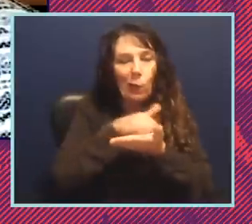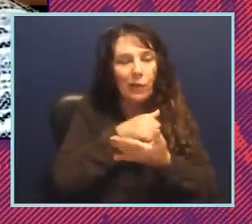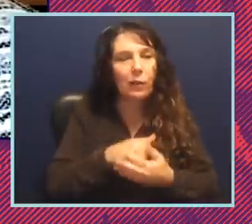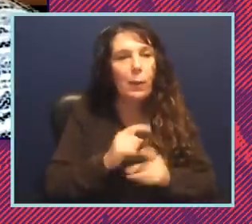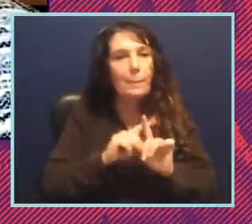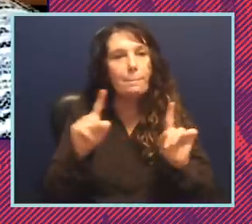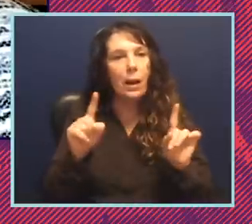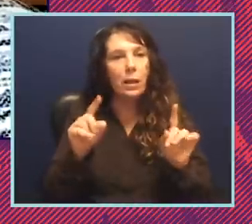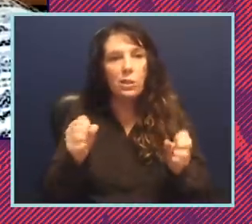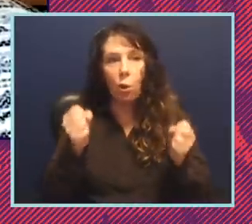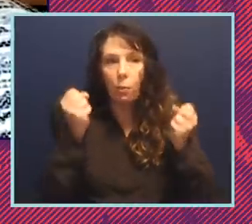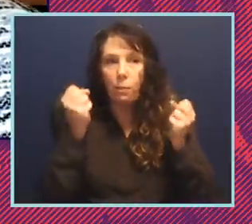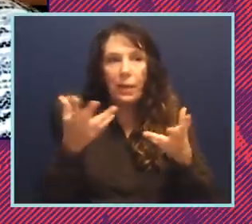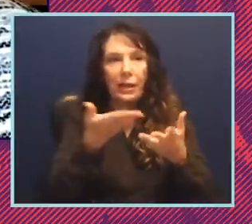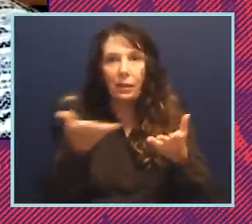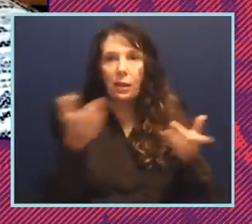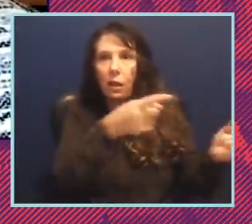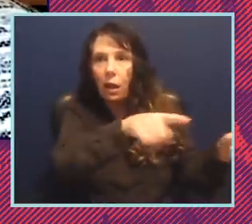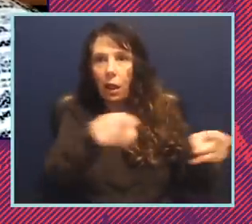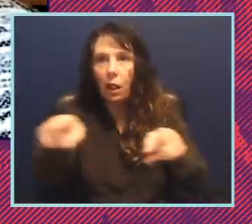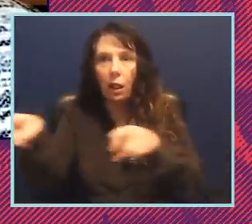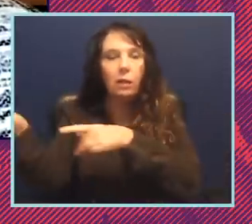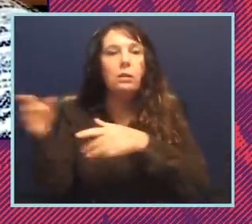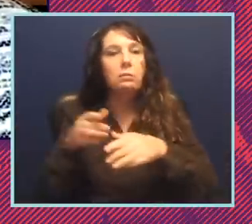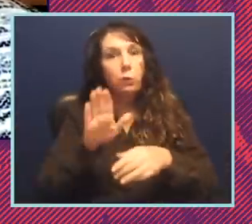many controversies that have played out across the country including in your state andrea and